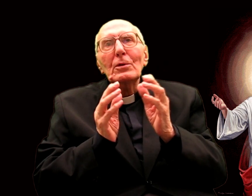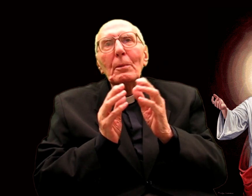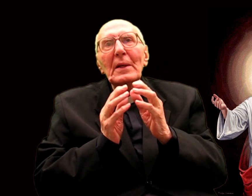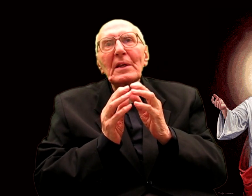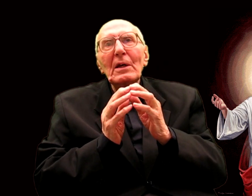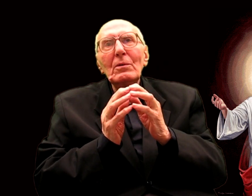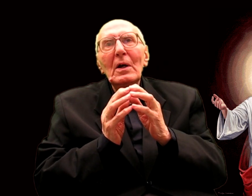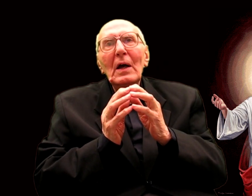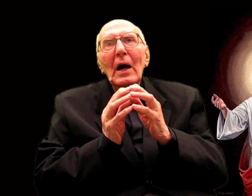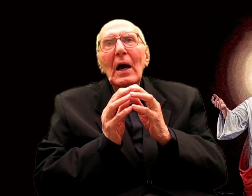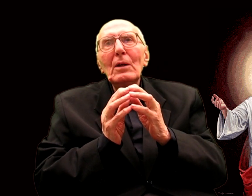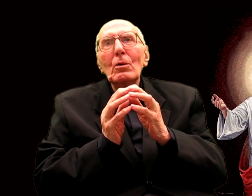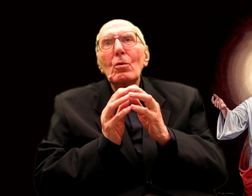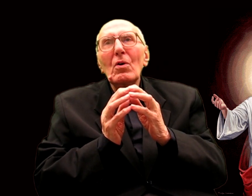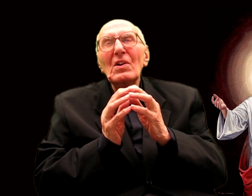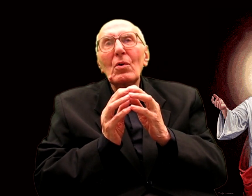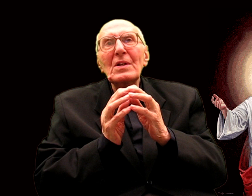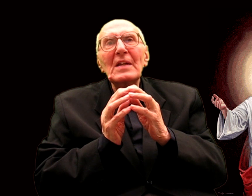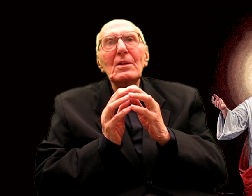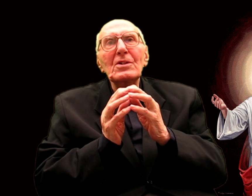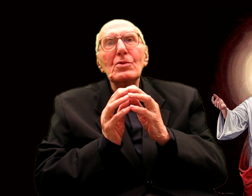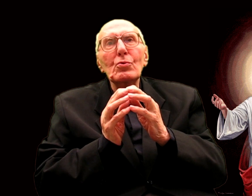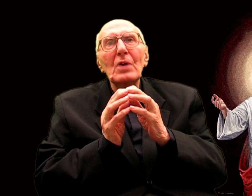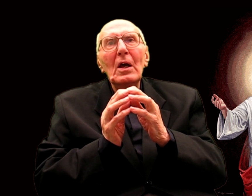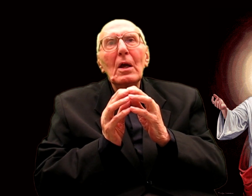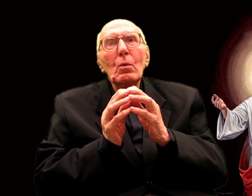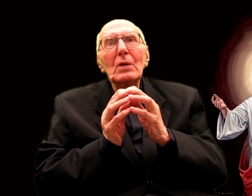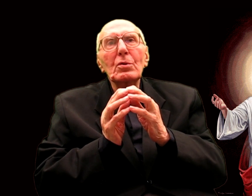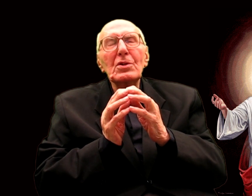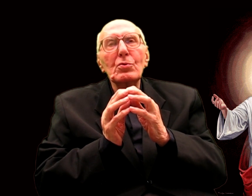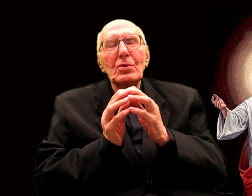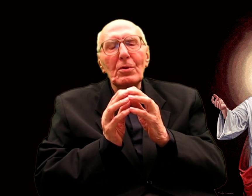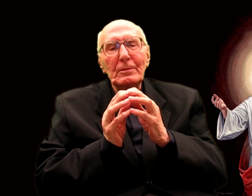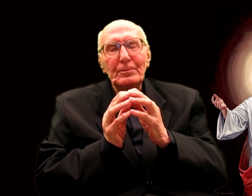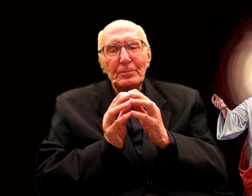(See Father Dehon-Year with the Heart of Jesus - June 4)